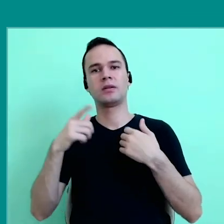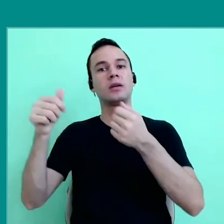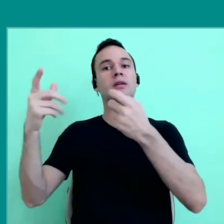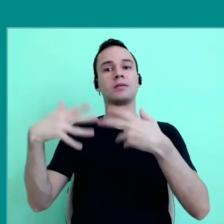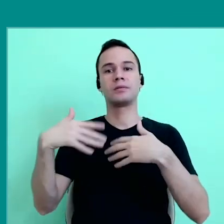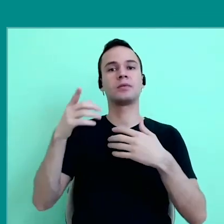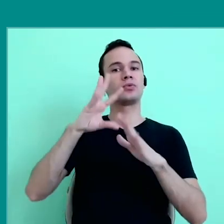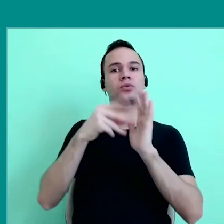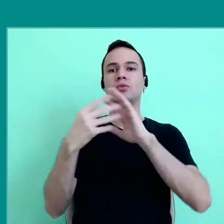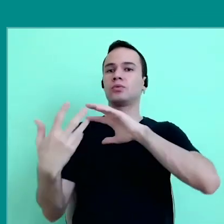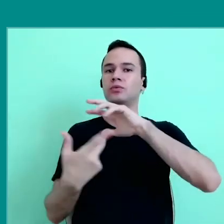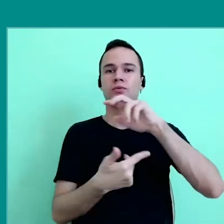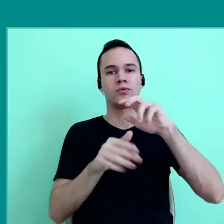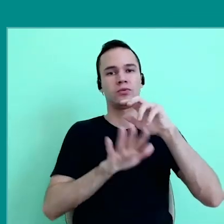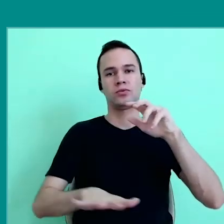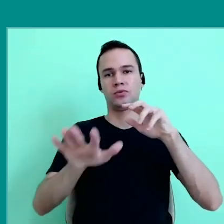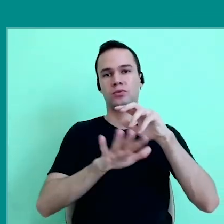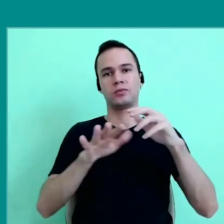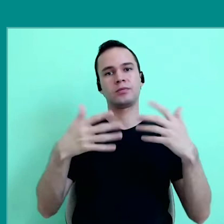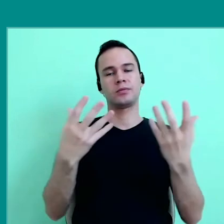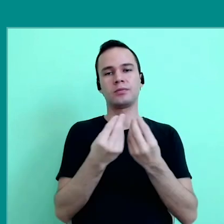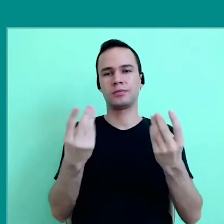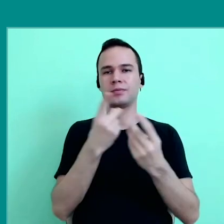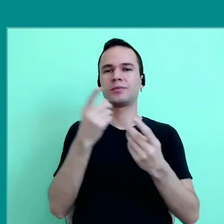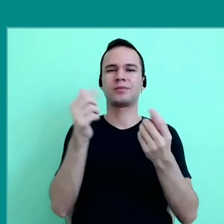are repeated in all countries, much more depression,